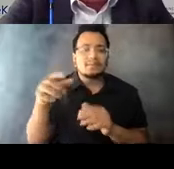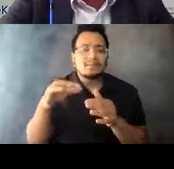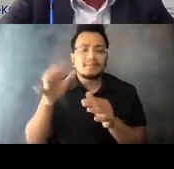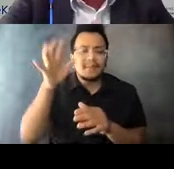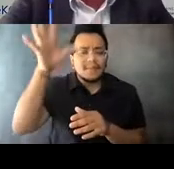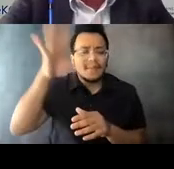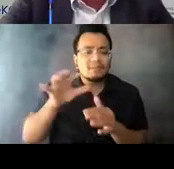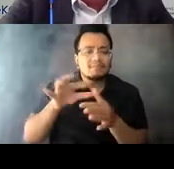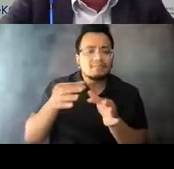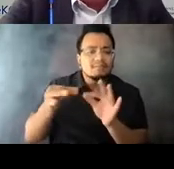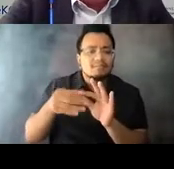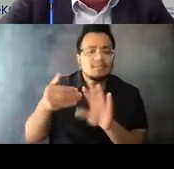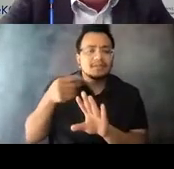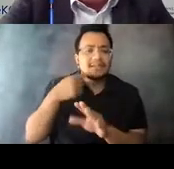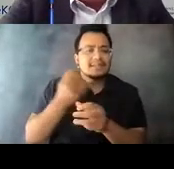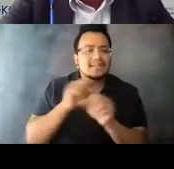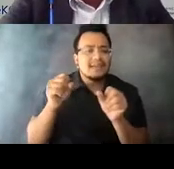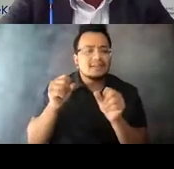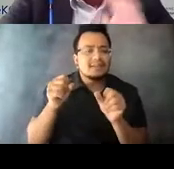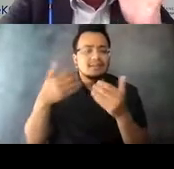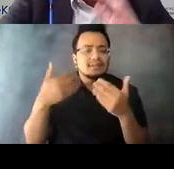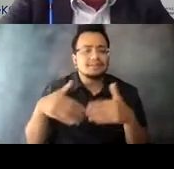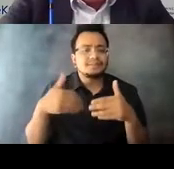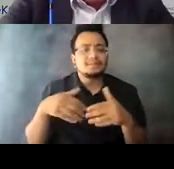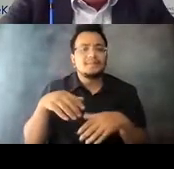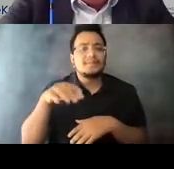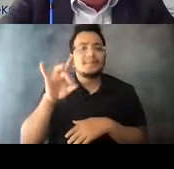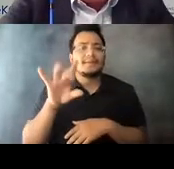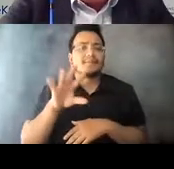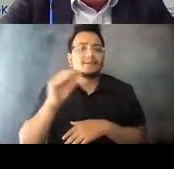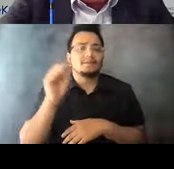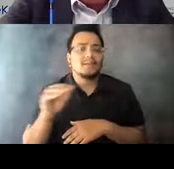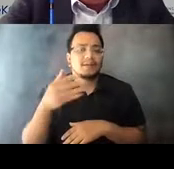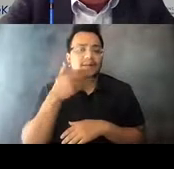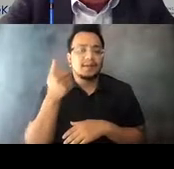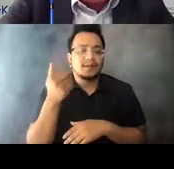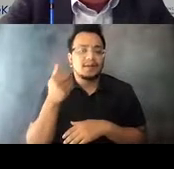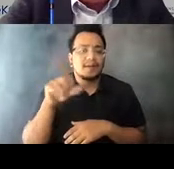15:03:01 85% or better of any issues that we had on a vehicle, incidents or assaults